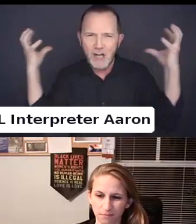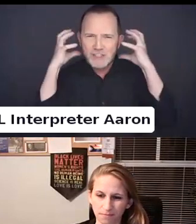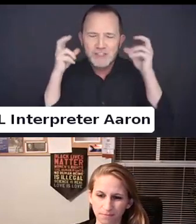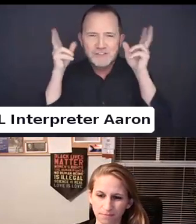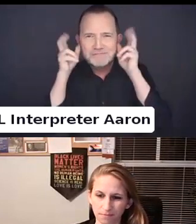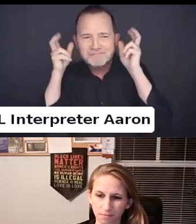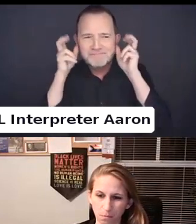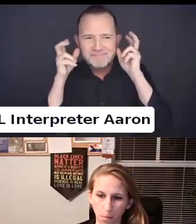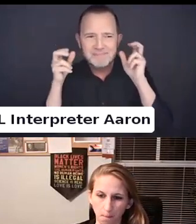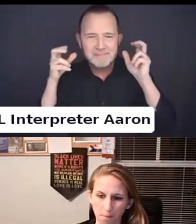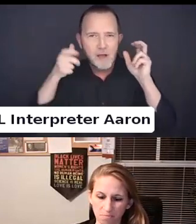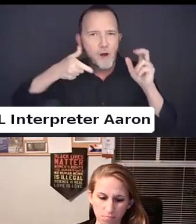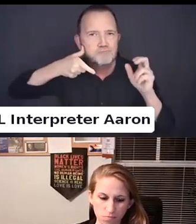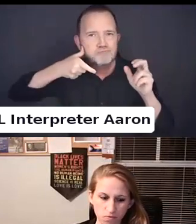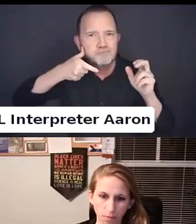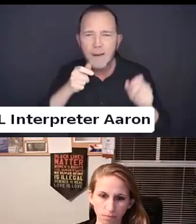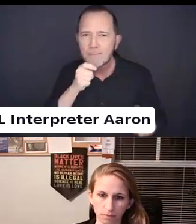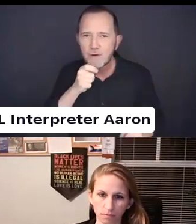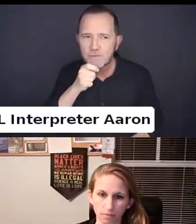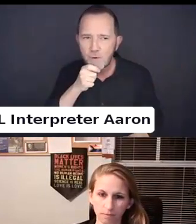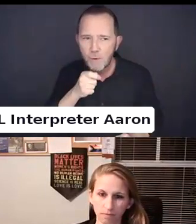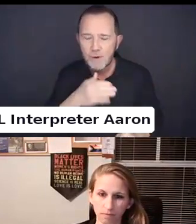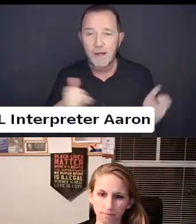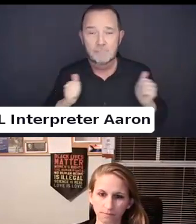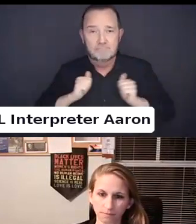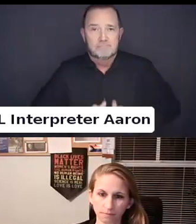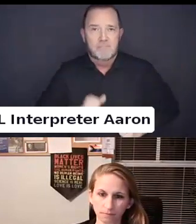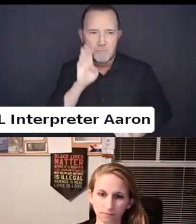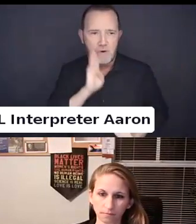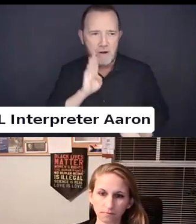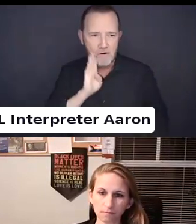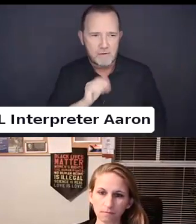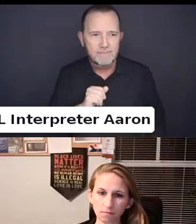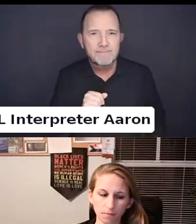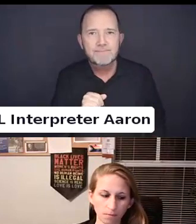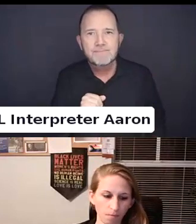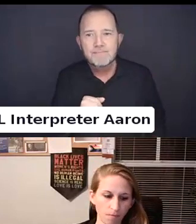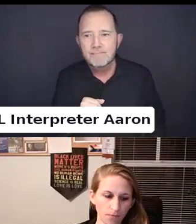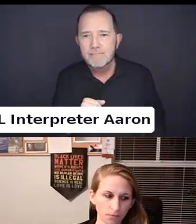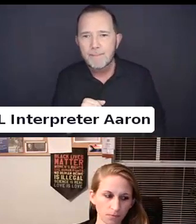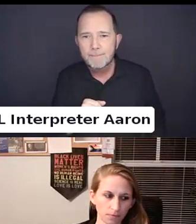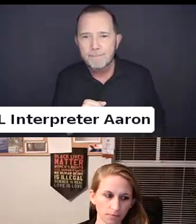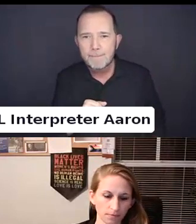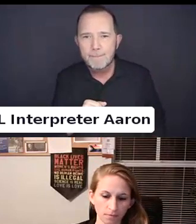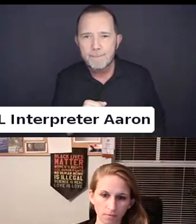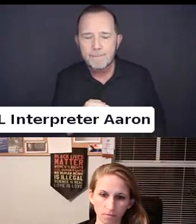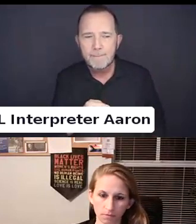With a microphone wearing a brown blazer and I would say I am autistic myself.